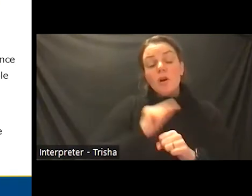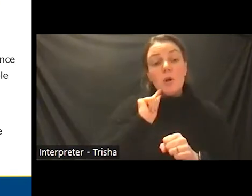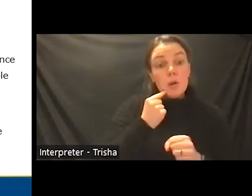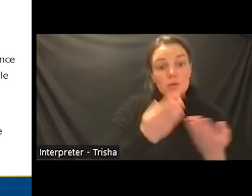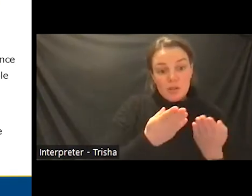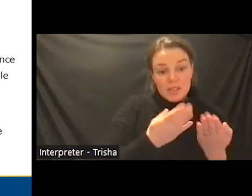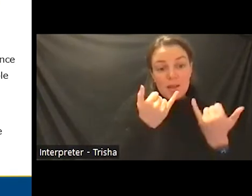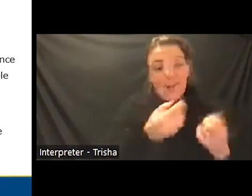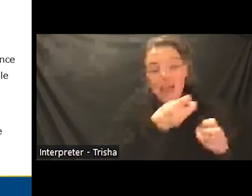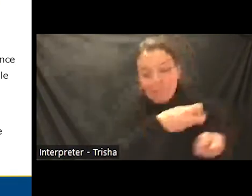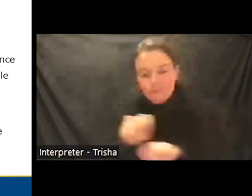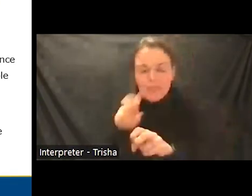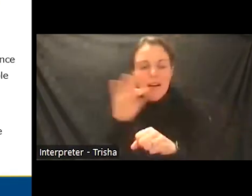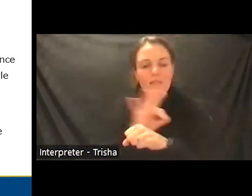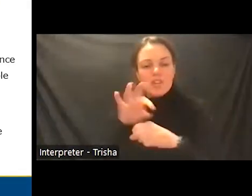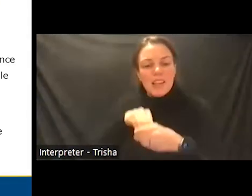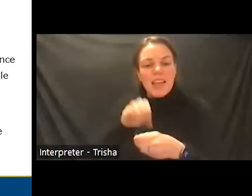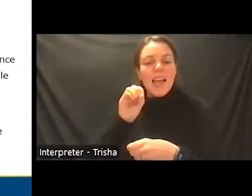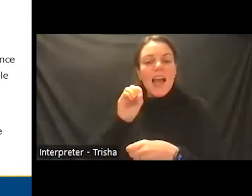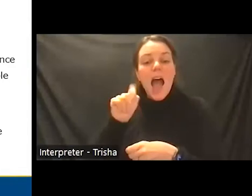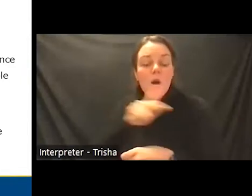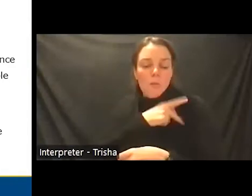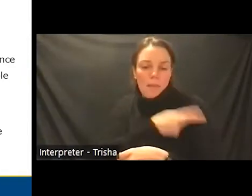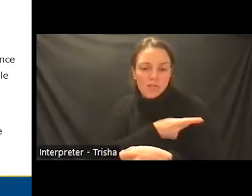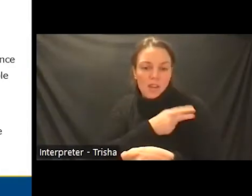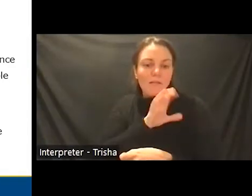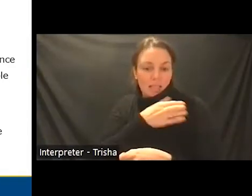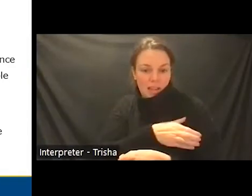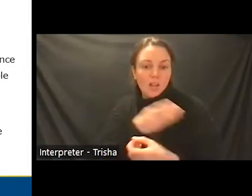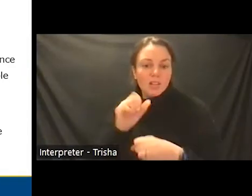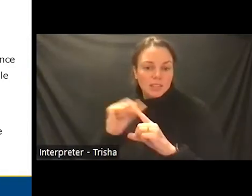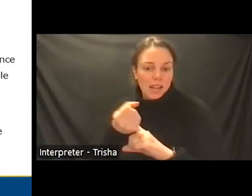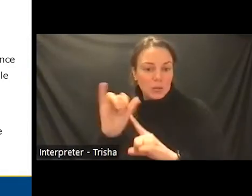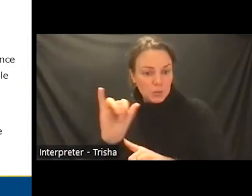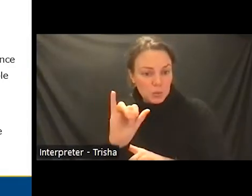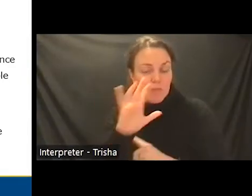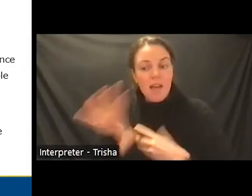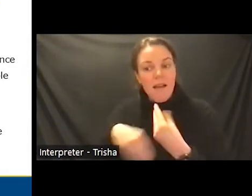functioning in our outpatient clinical settings adding psychiatric nursing perspective to the